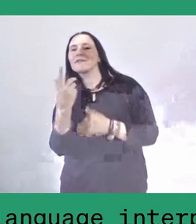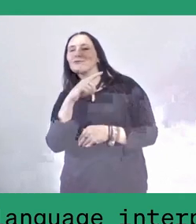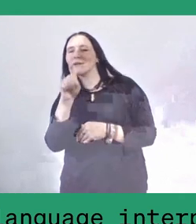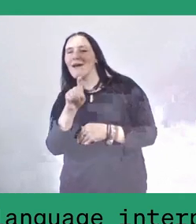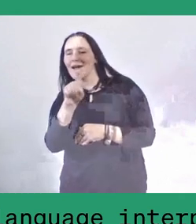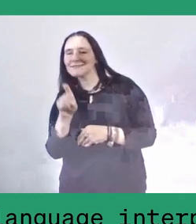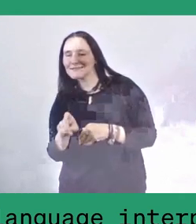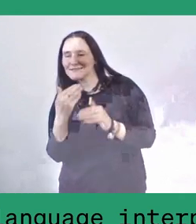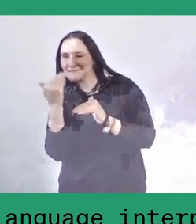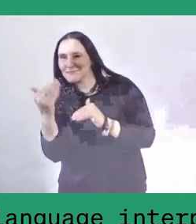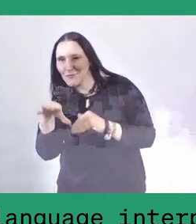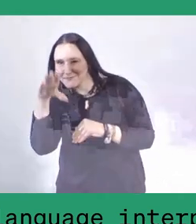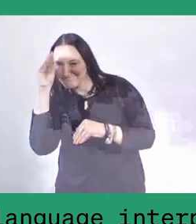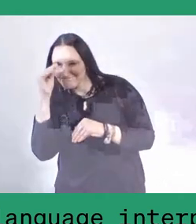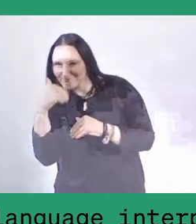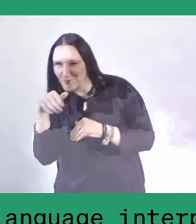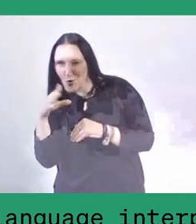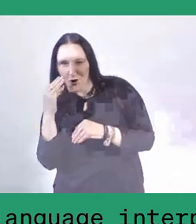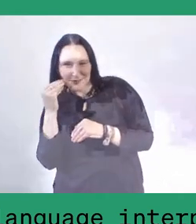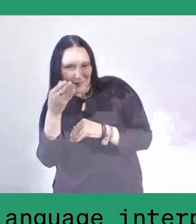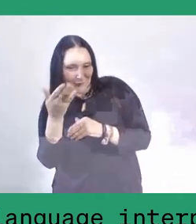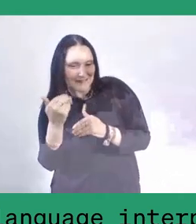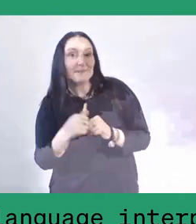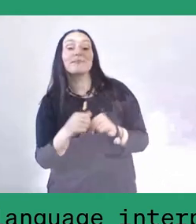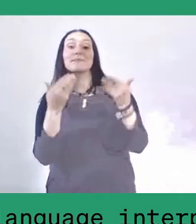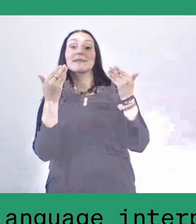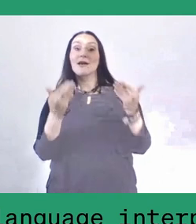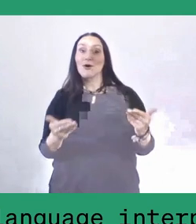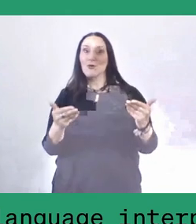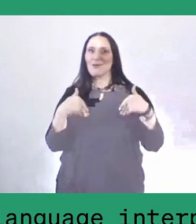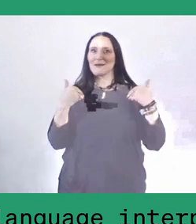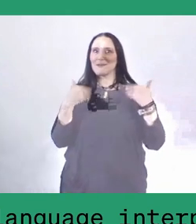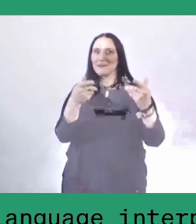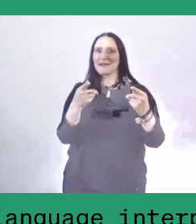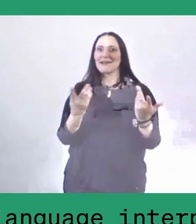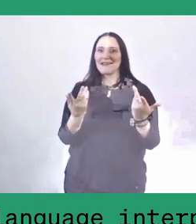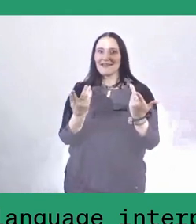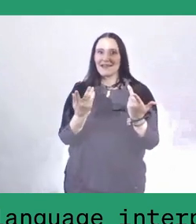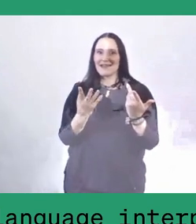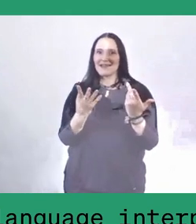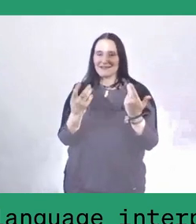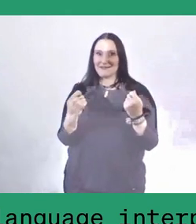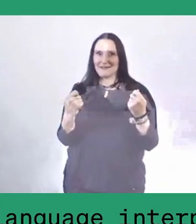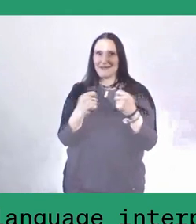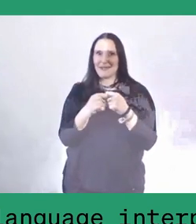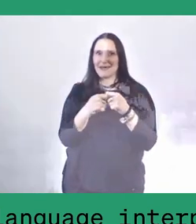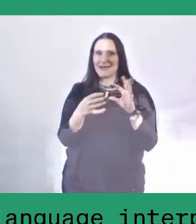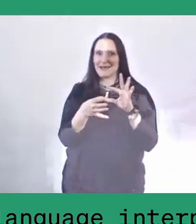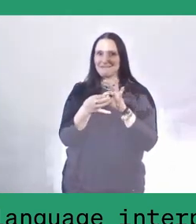But for now I'm really interested as well to hear and to know the link between you and Armin.